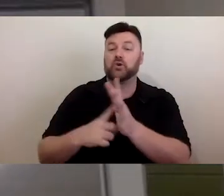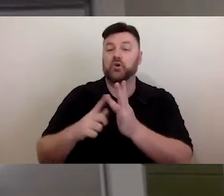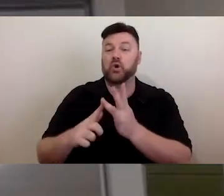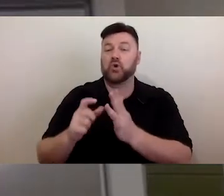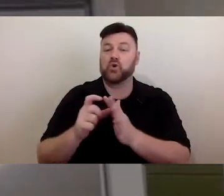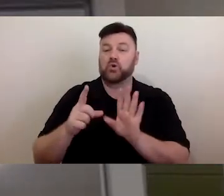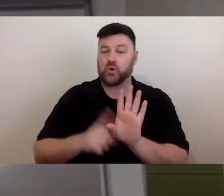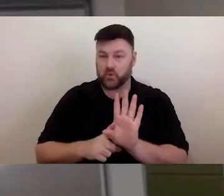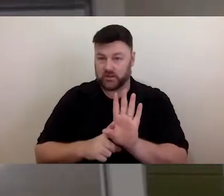She